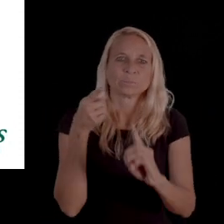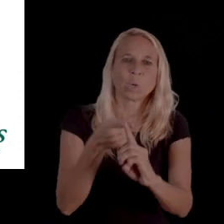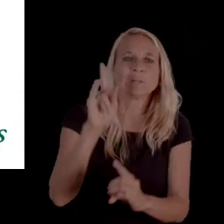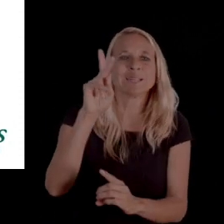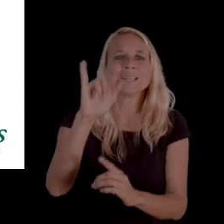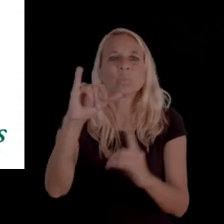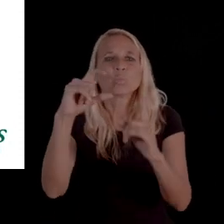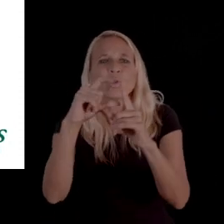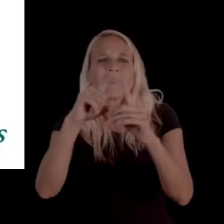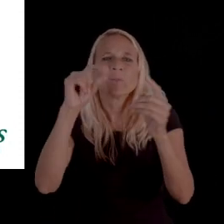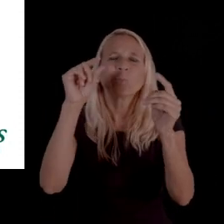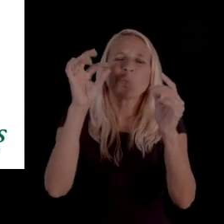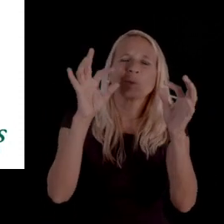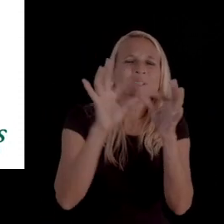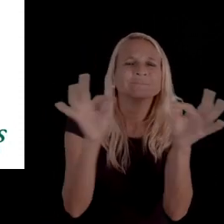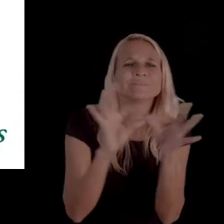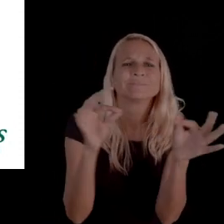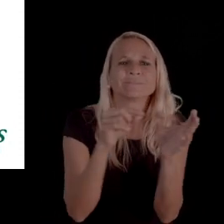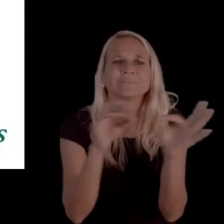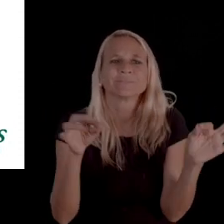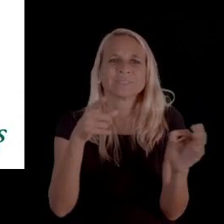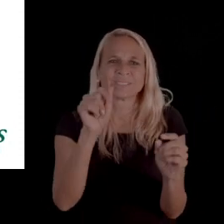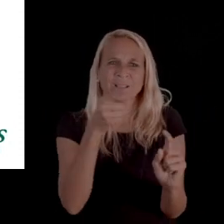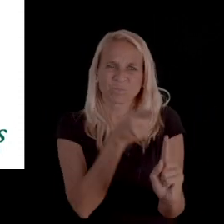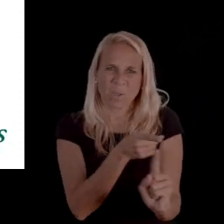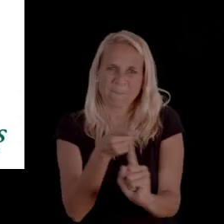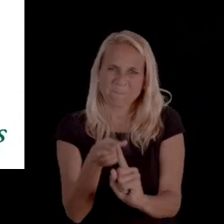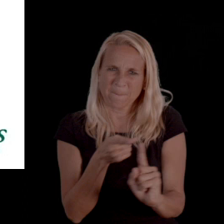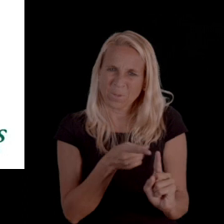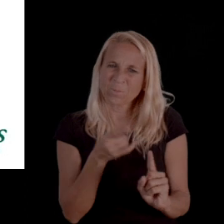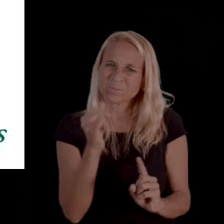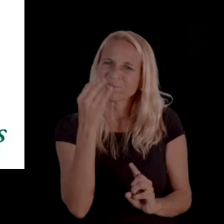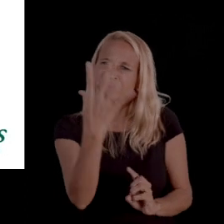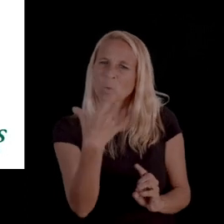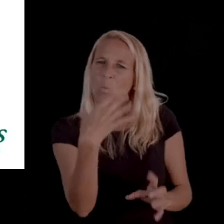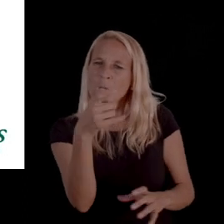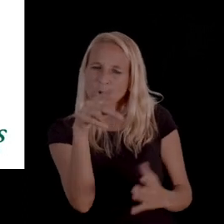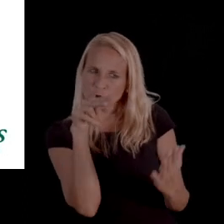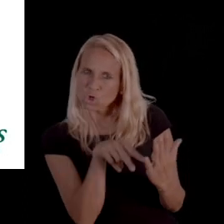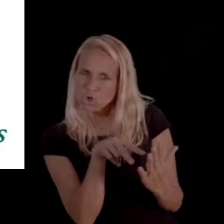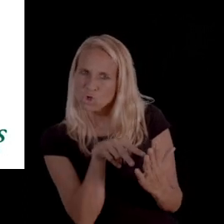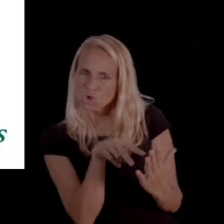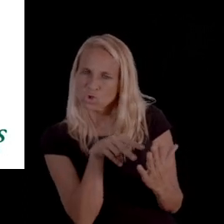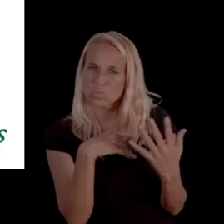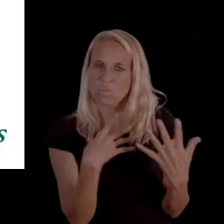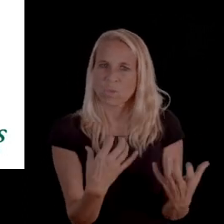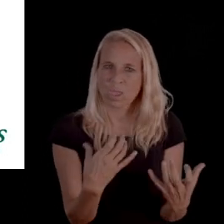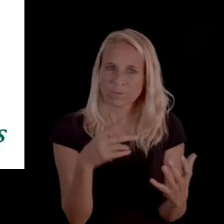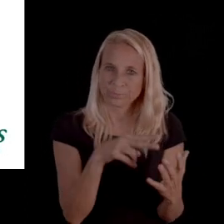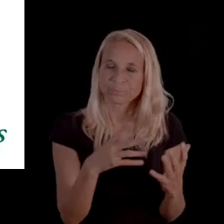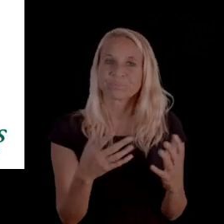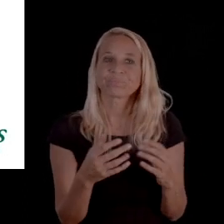And we wanted to point out some of the common like key words or phrases that you'll find in denial notices